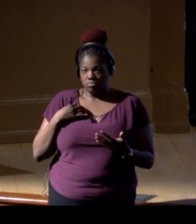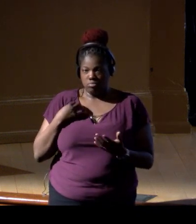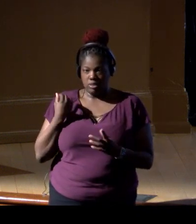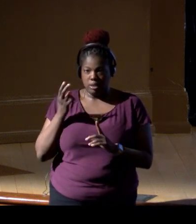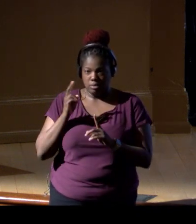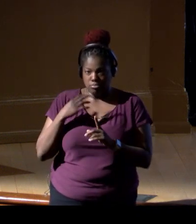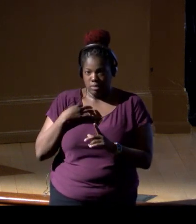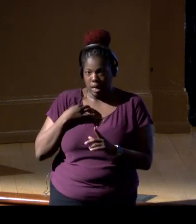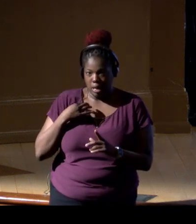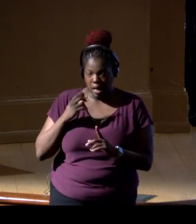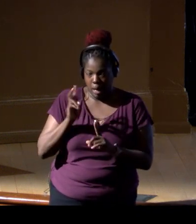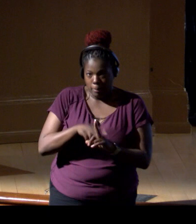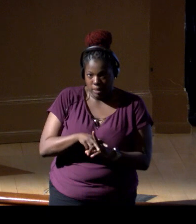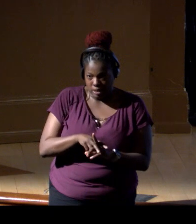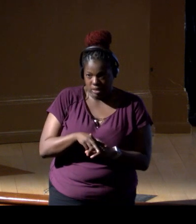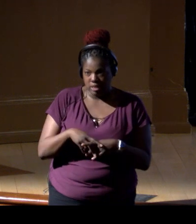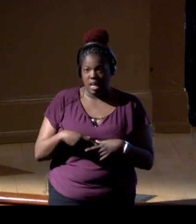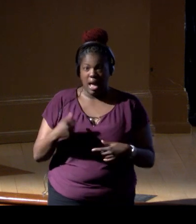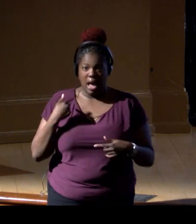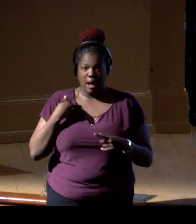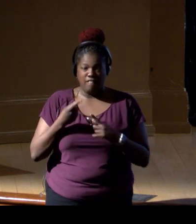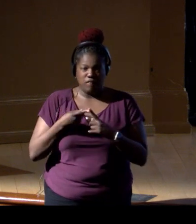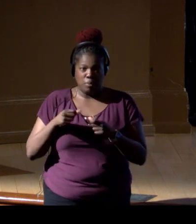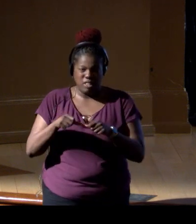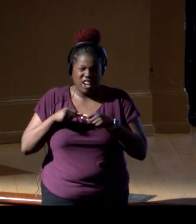and I'm from the Mediterranean, so I particularly love this.